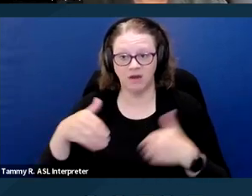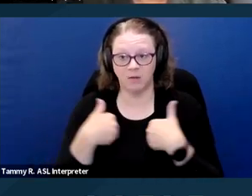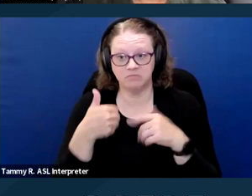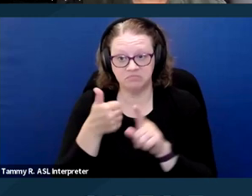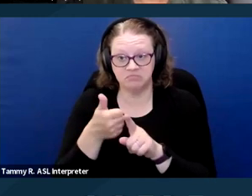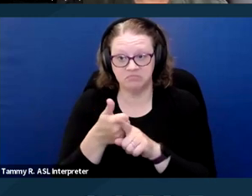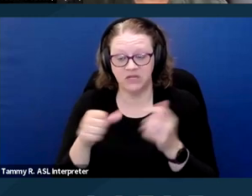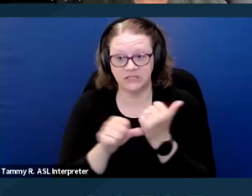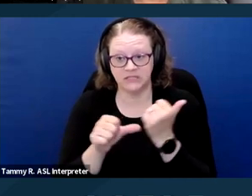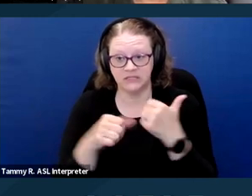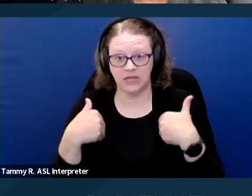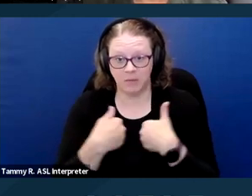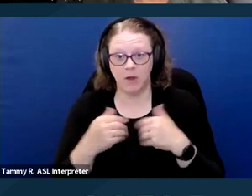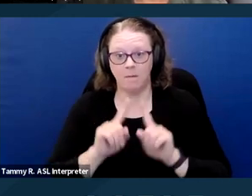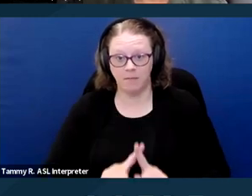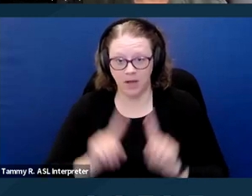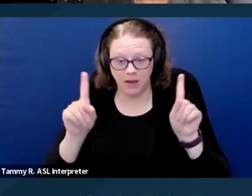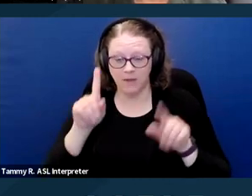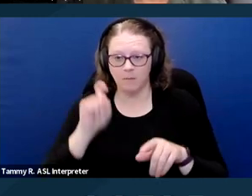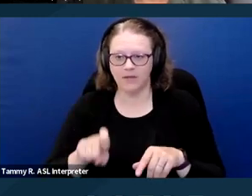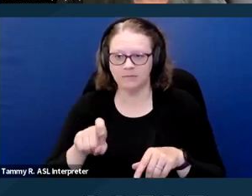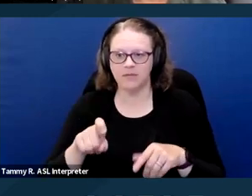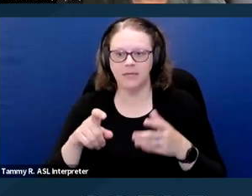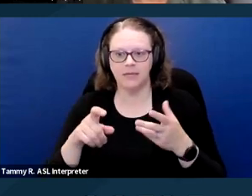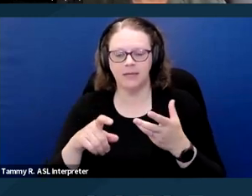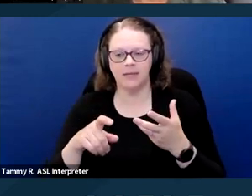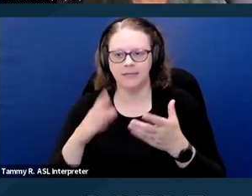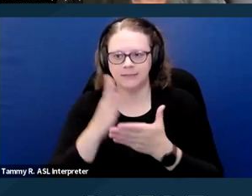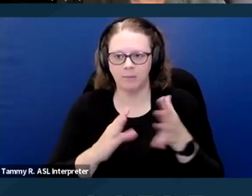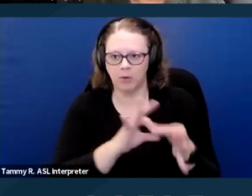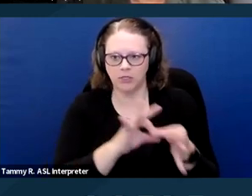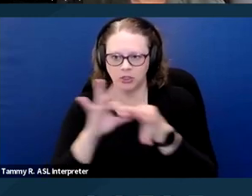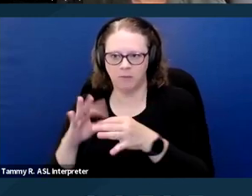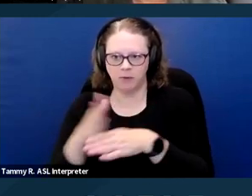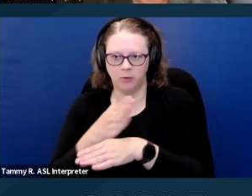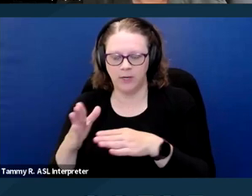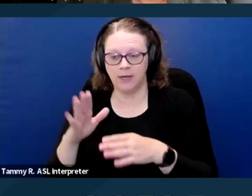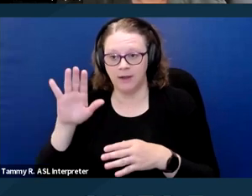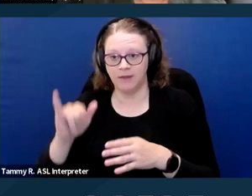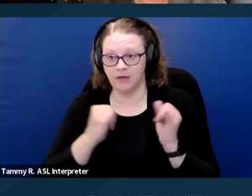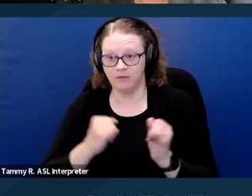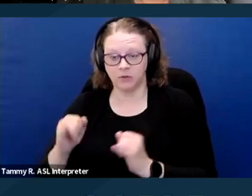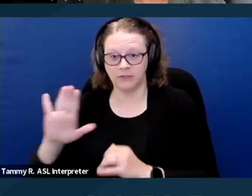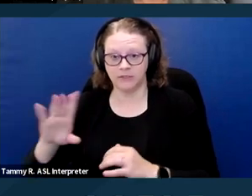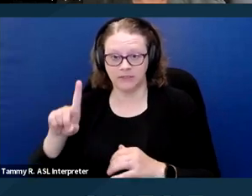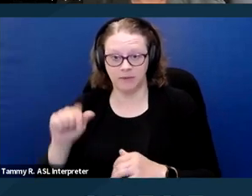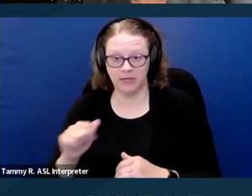However, there must be a nexus between the individual's disability and the assistance that the animal is providing.